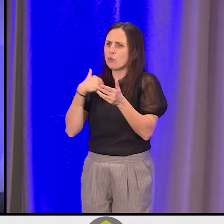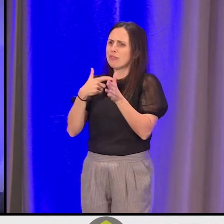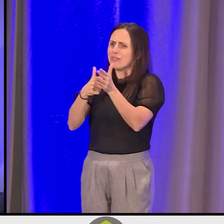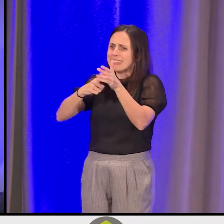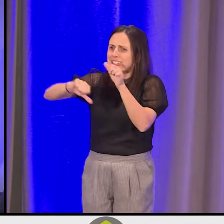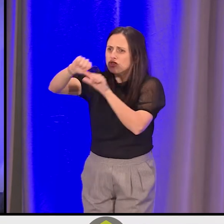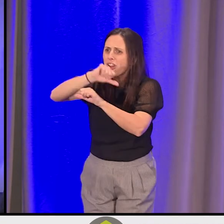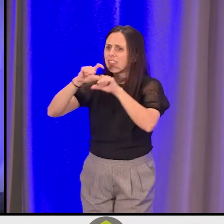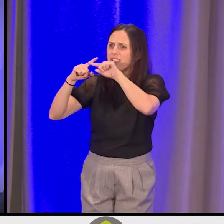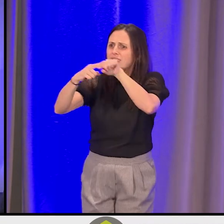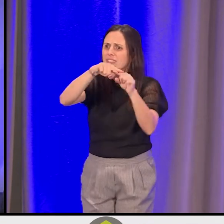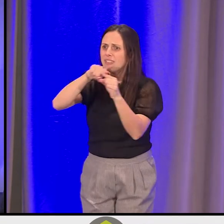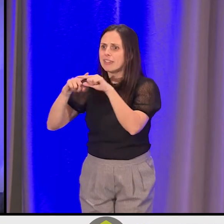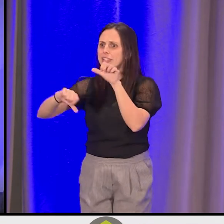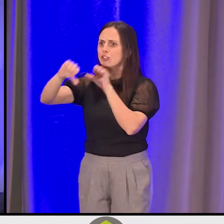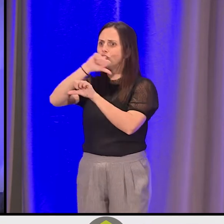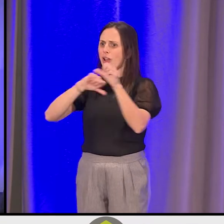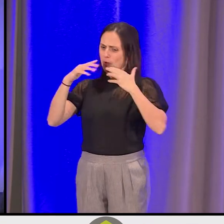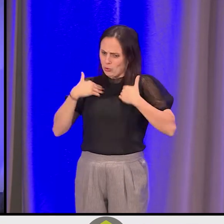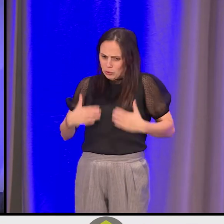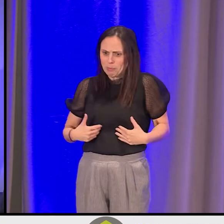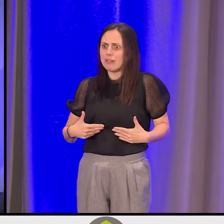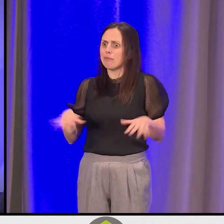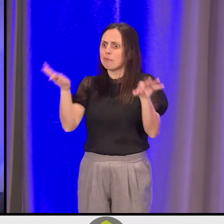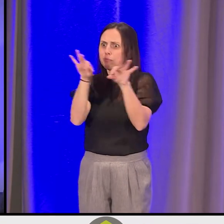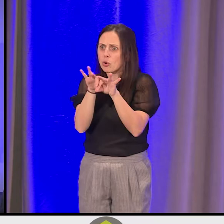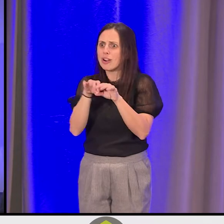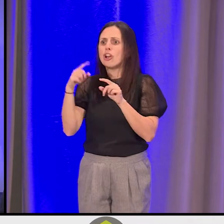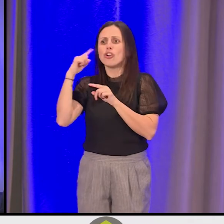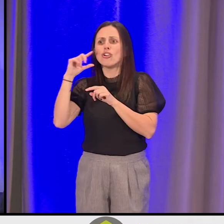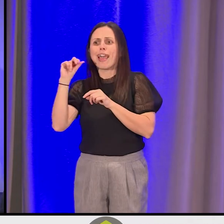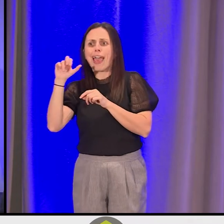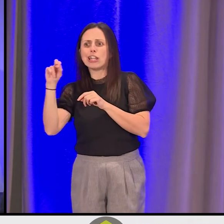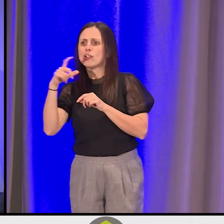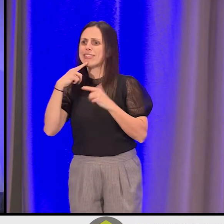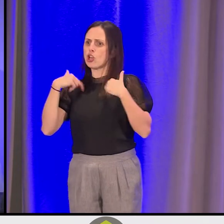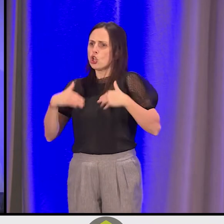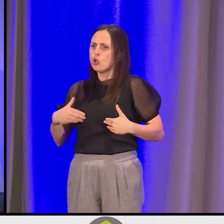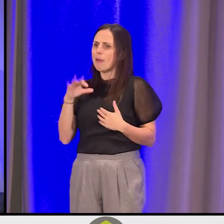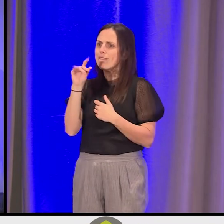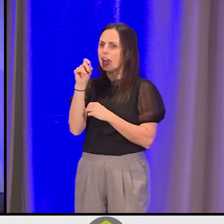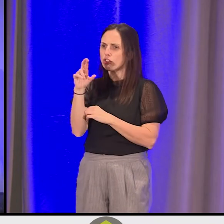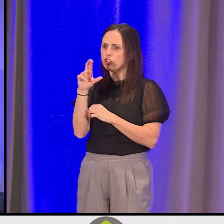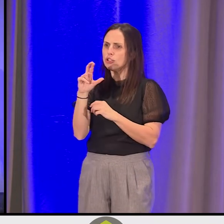We need one another. It's the human factor. I heard Anthon say that's that secret link to why